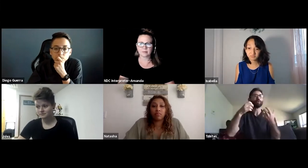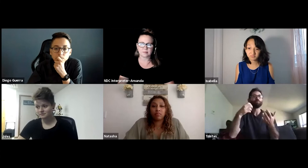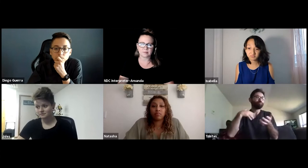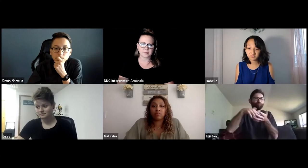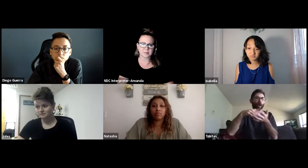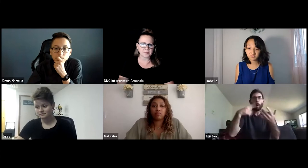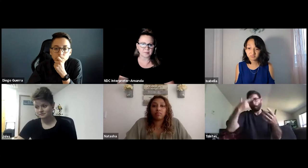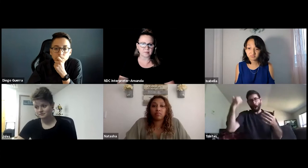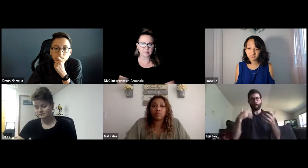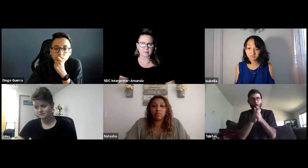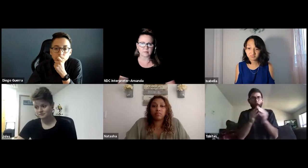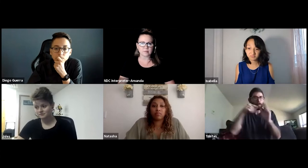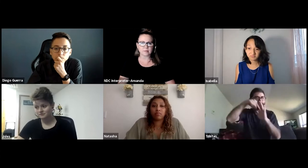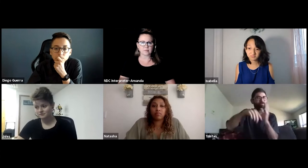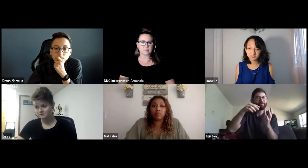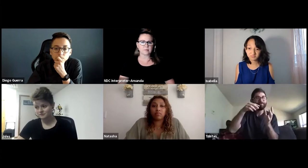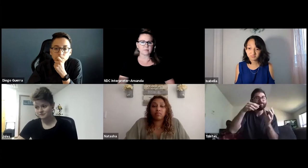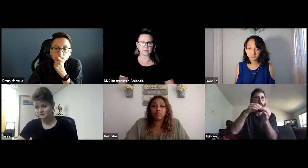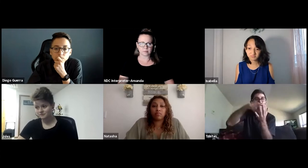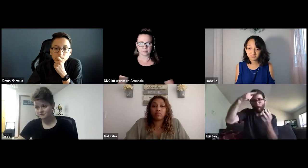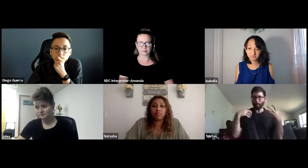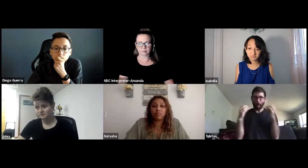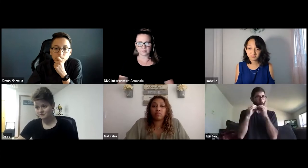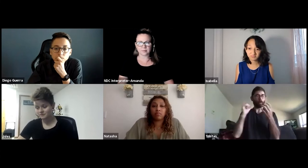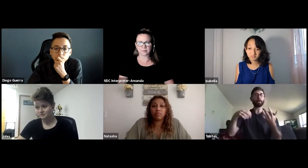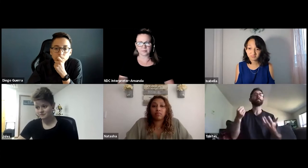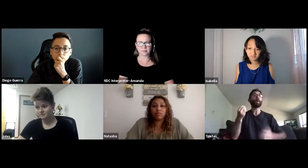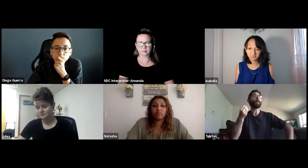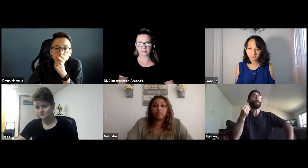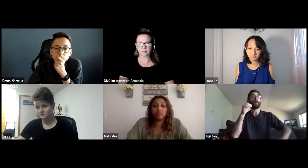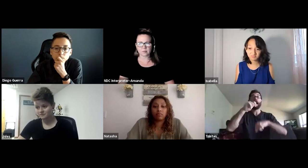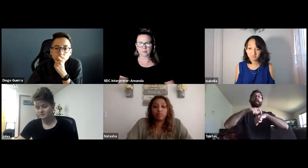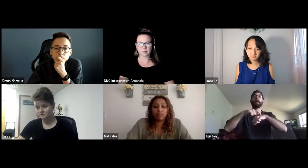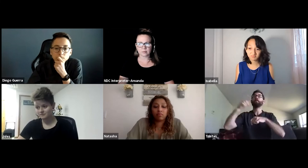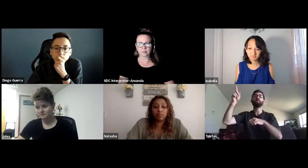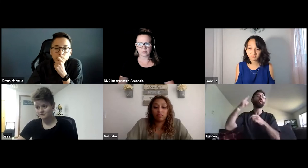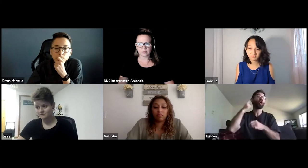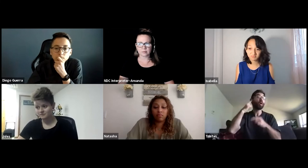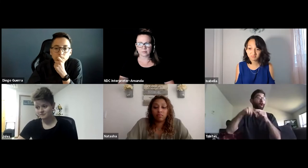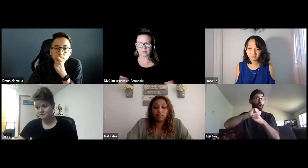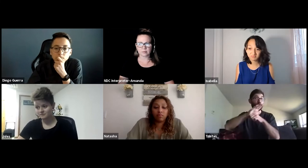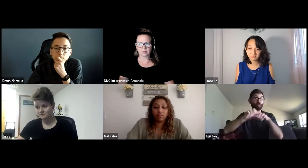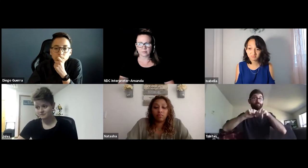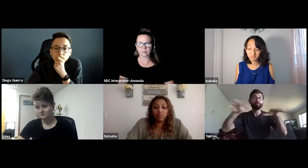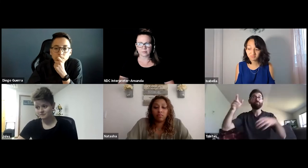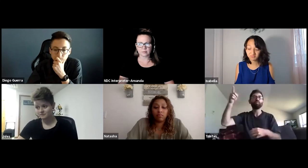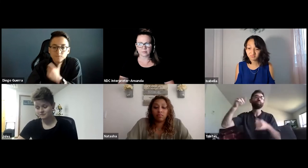those audio classes I mentioned, again, it's something that really interests me and I'd like to learn more about.